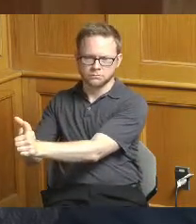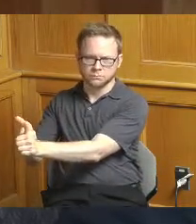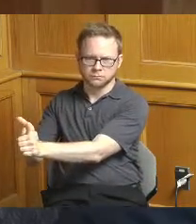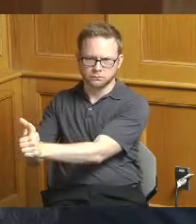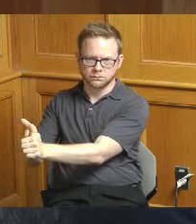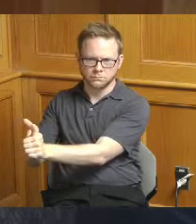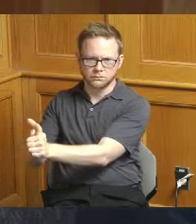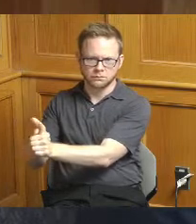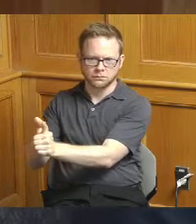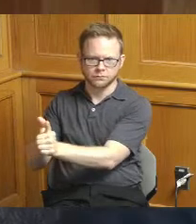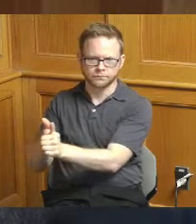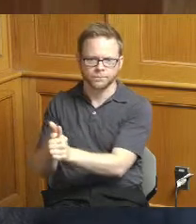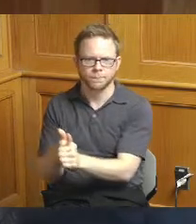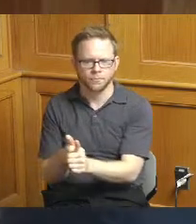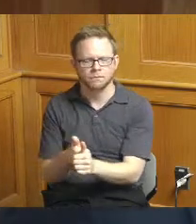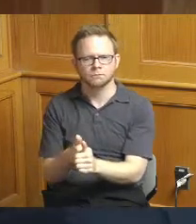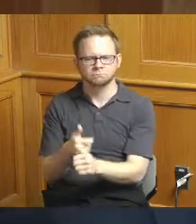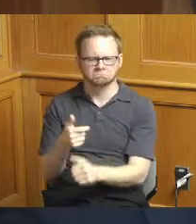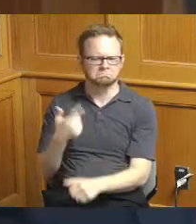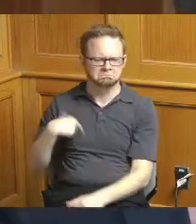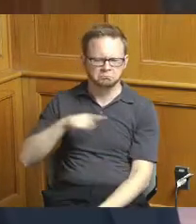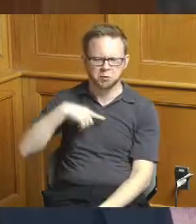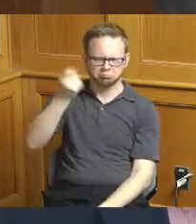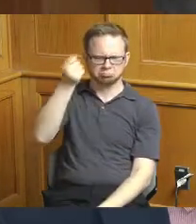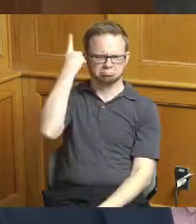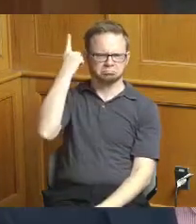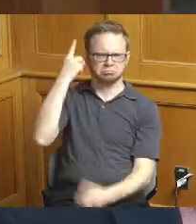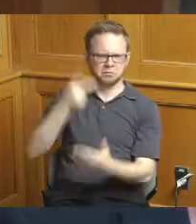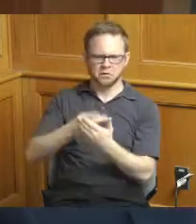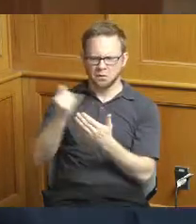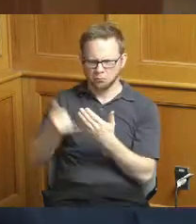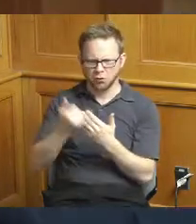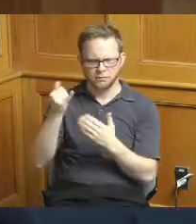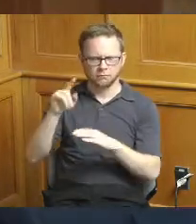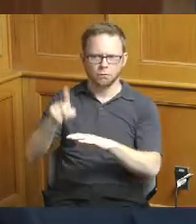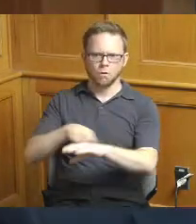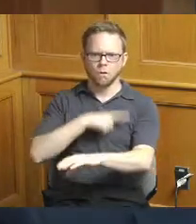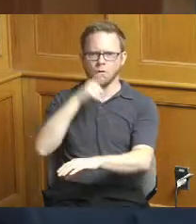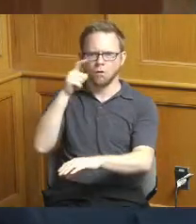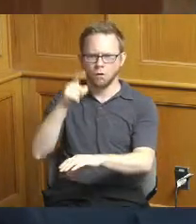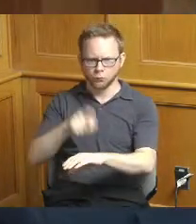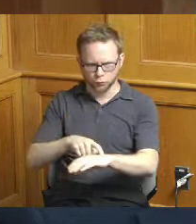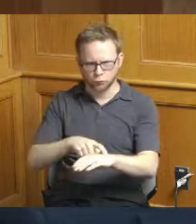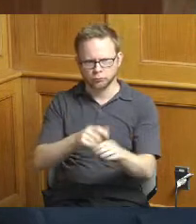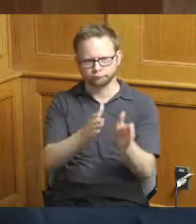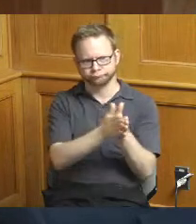the projects and I think we all understand that these are very long-term projects we get that